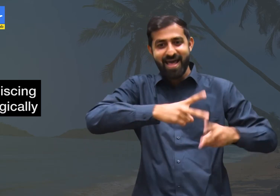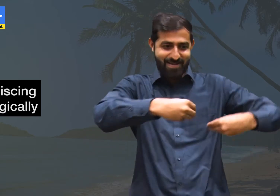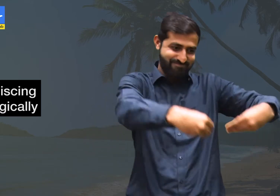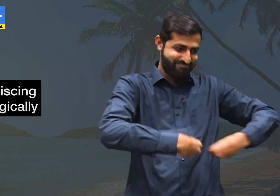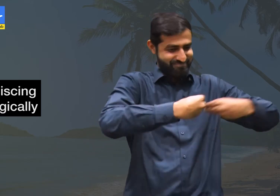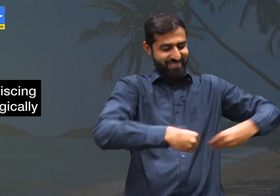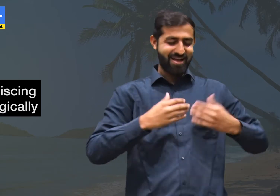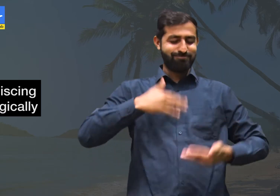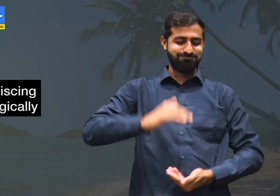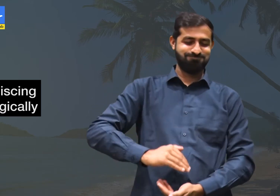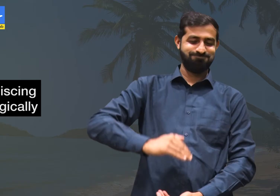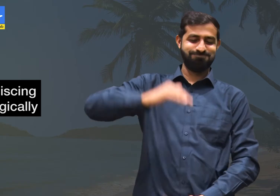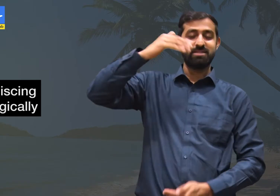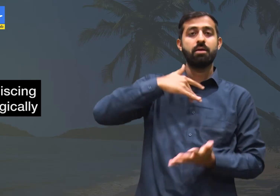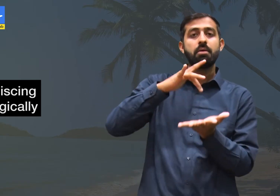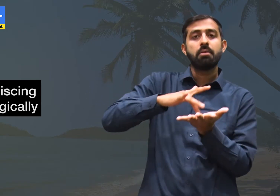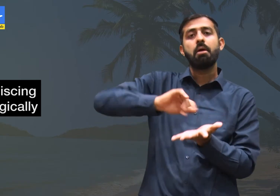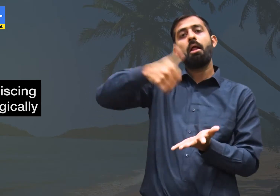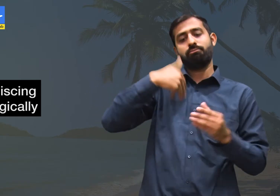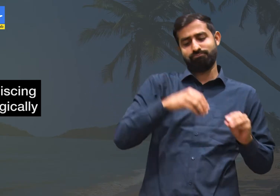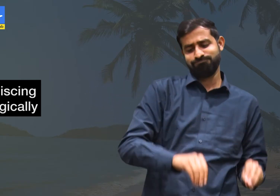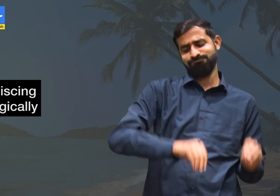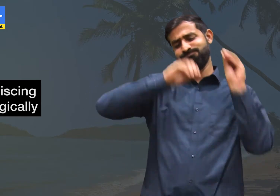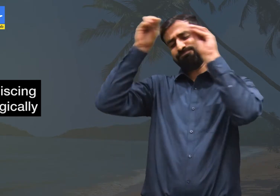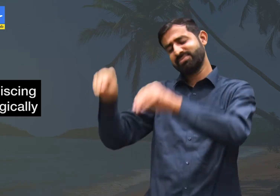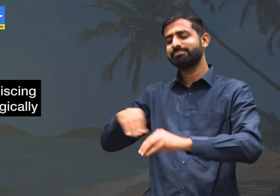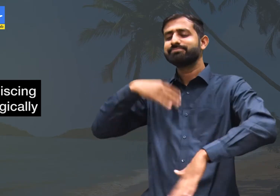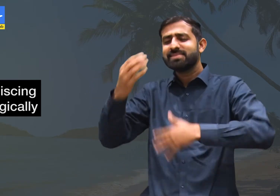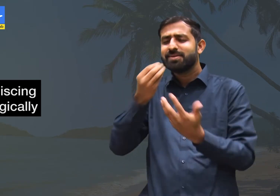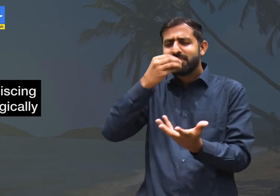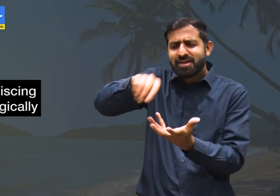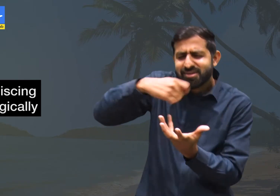have a particular dish and later on after moving away